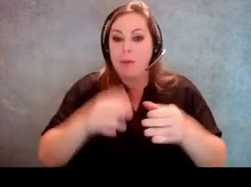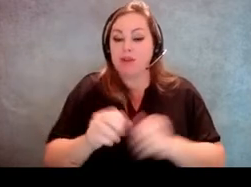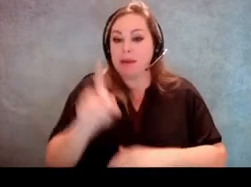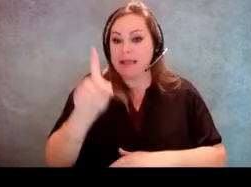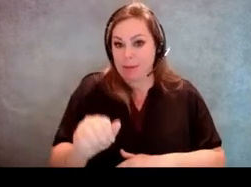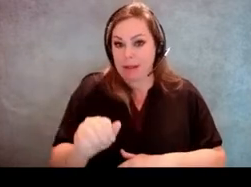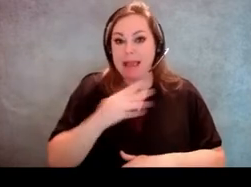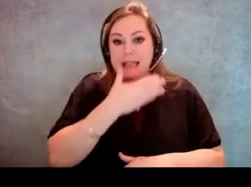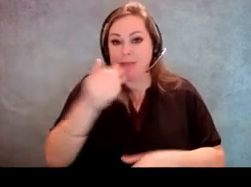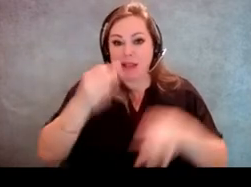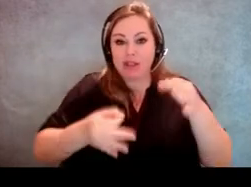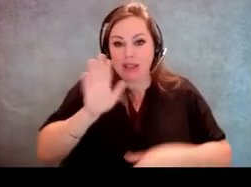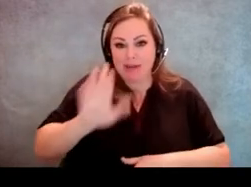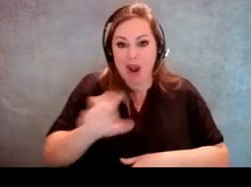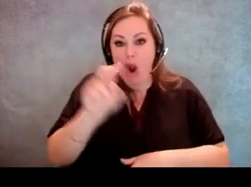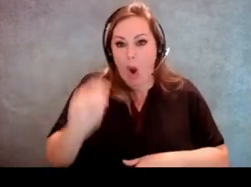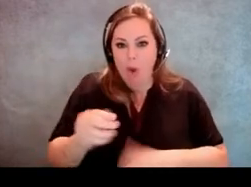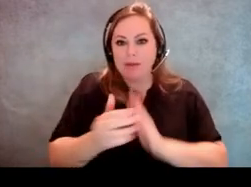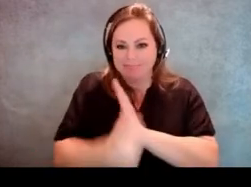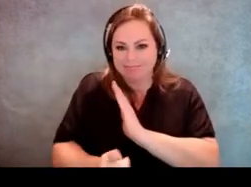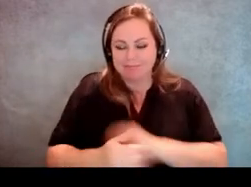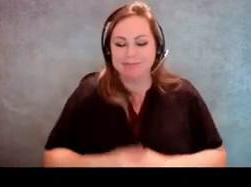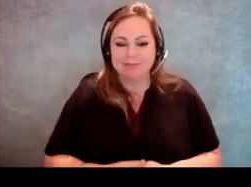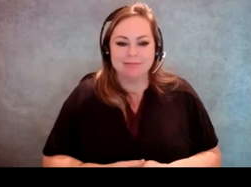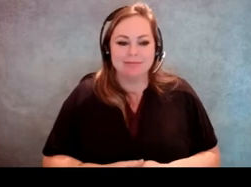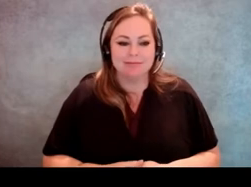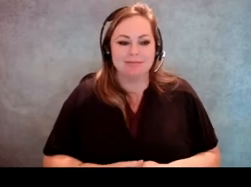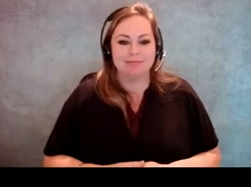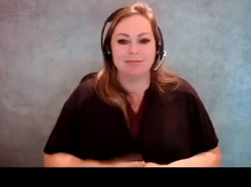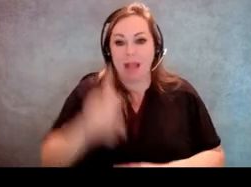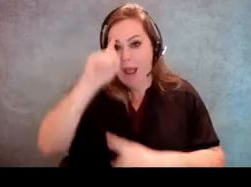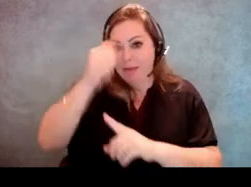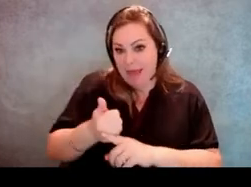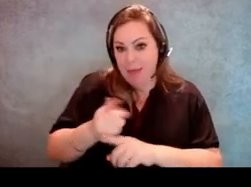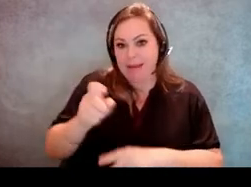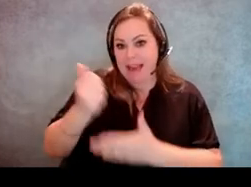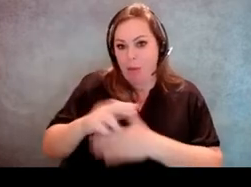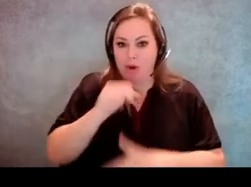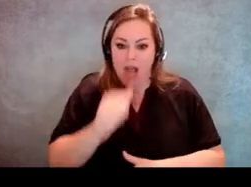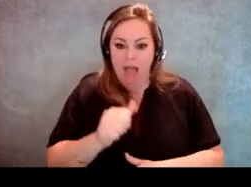is the best judge of their own capabilities. So it's up to them whether or not they need help or not.